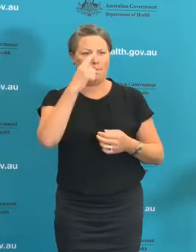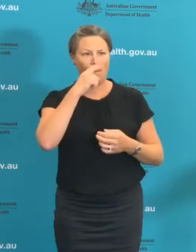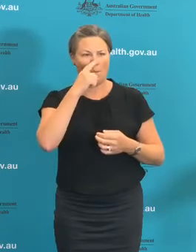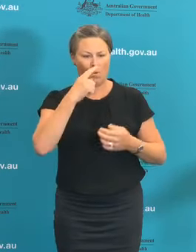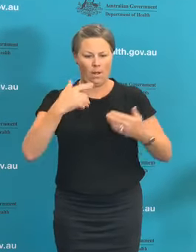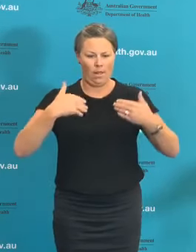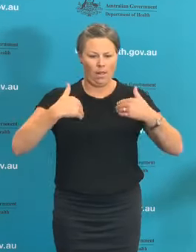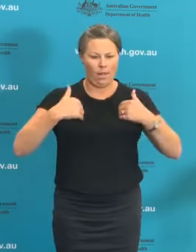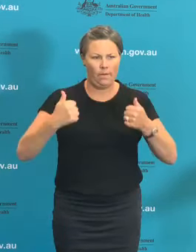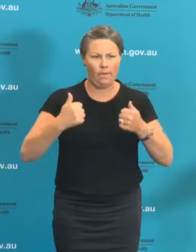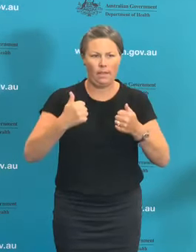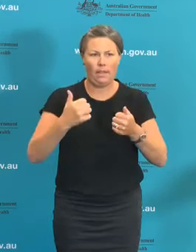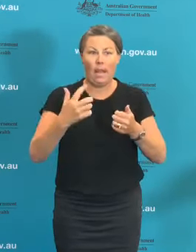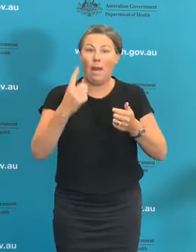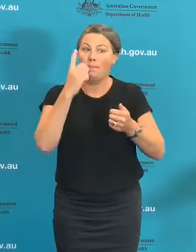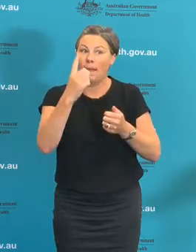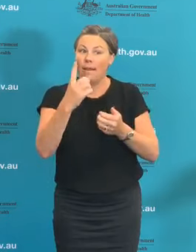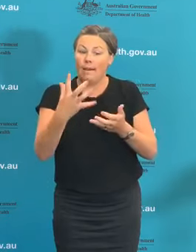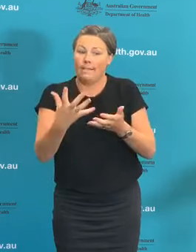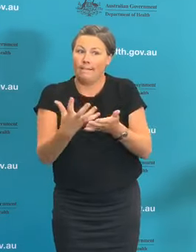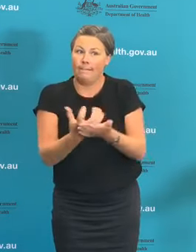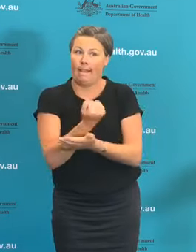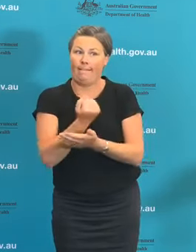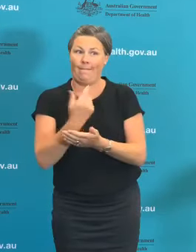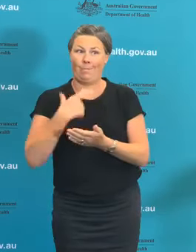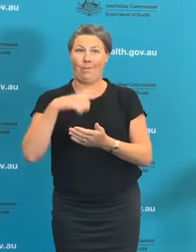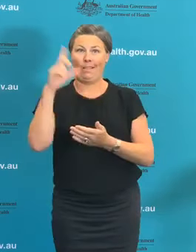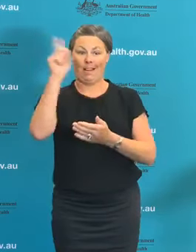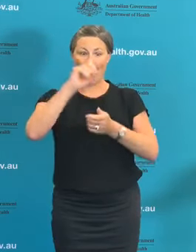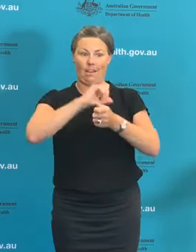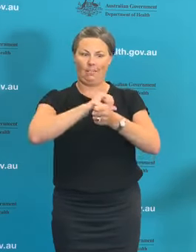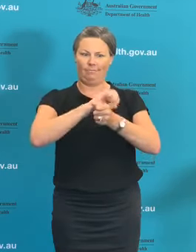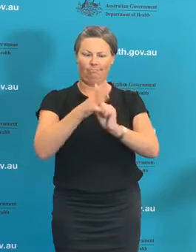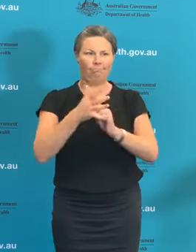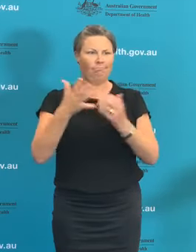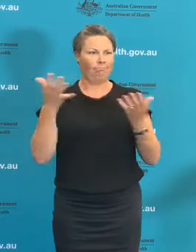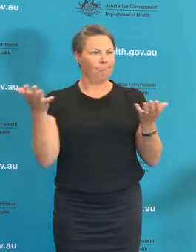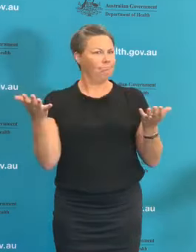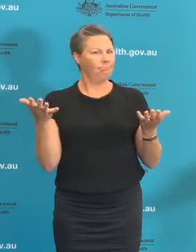this very challenging environment that we face ourselves in, looking to